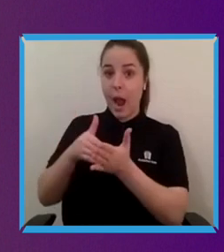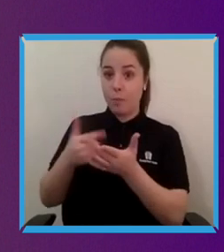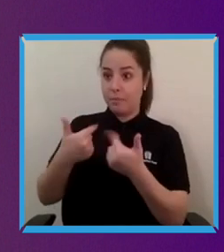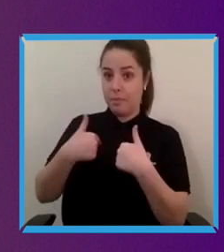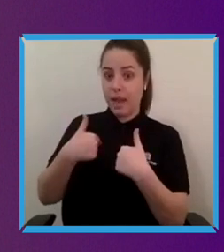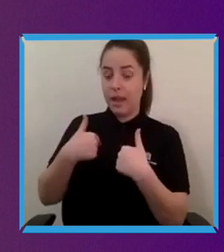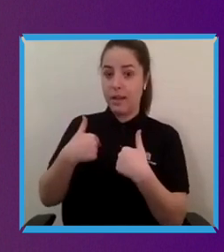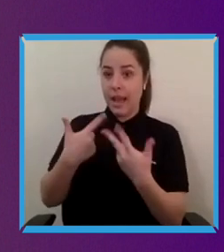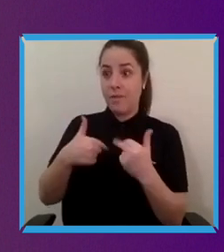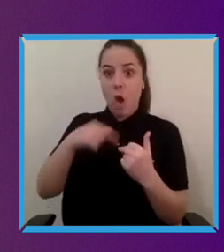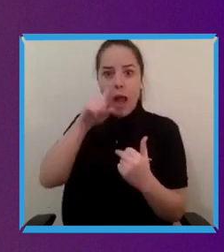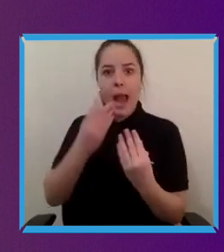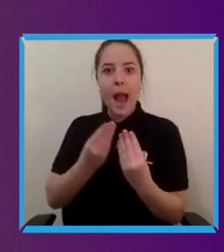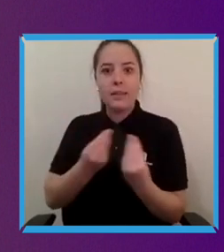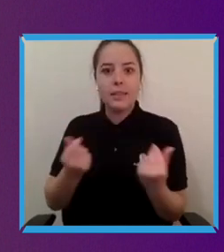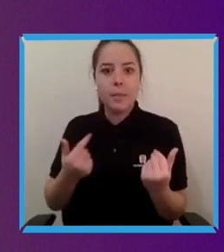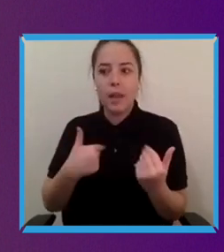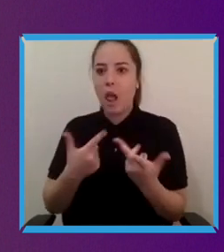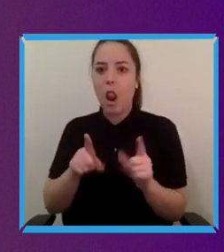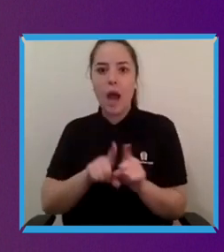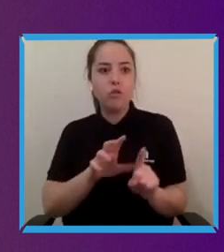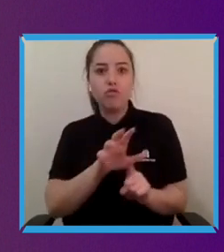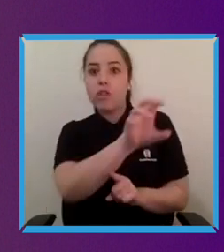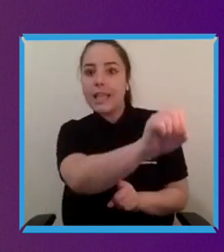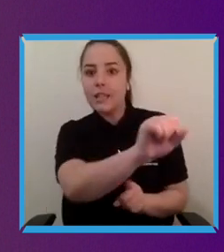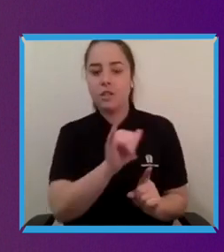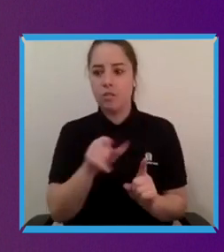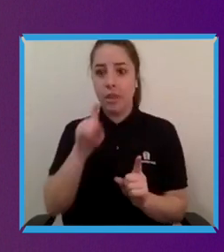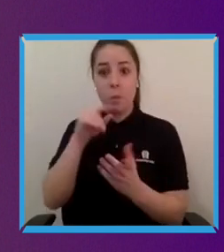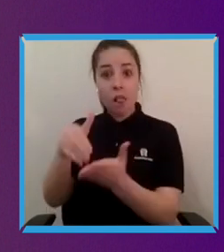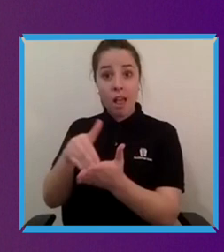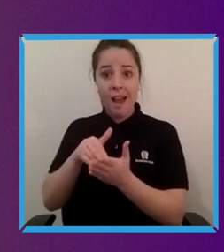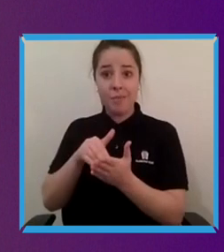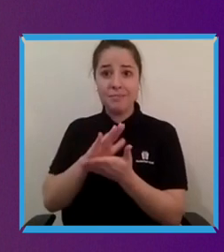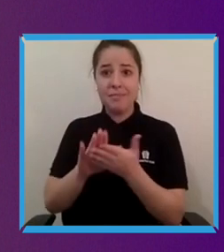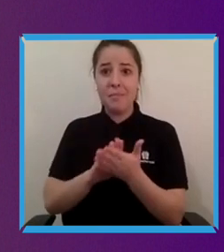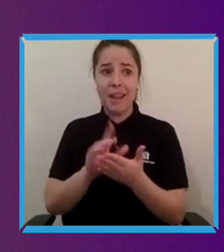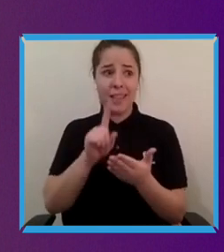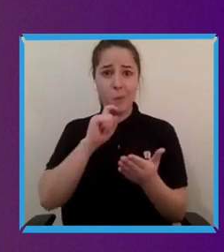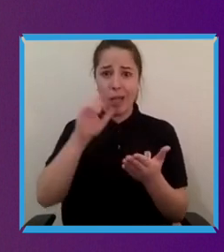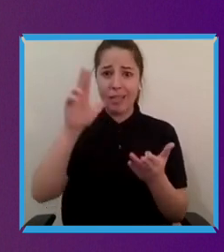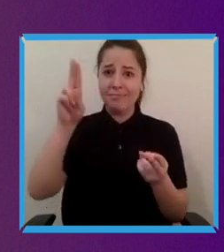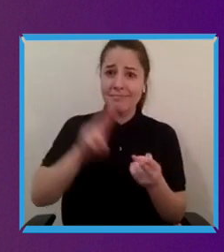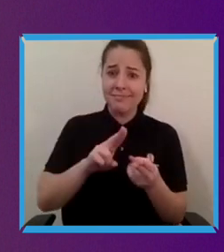actually is a great proxy for the general labour-saving for the general population and who doesn't love like you know like